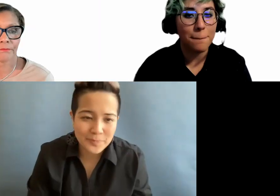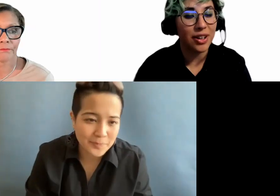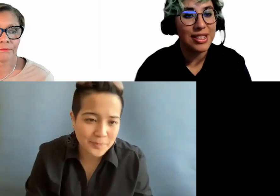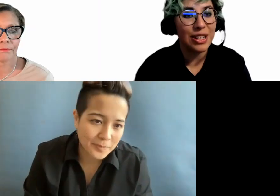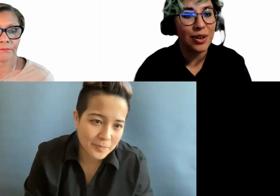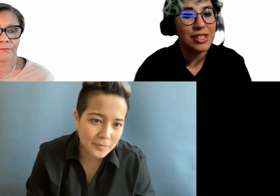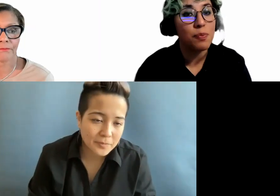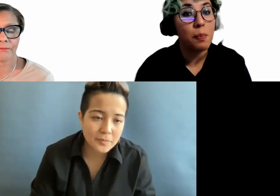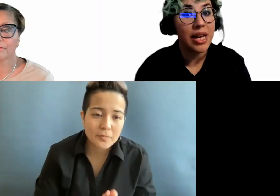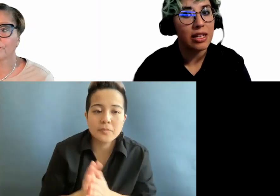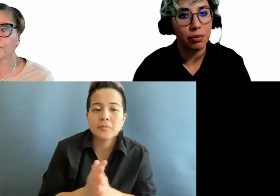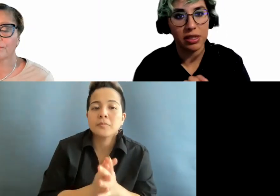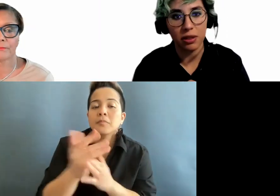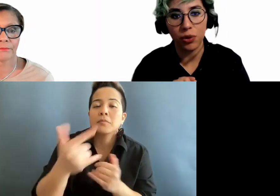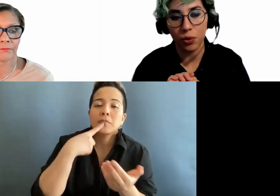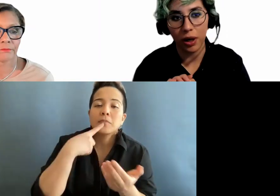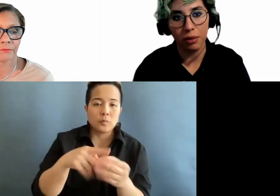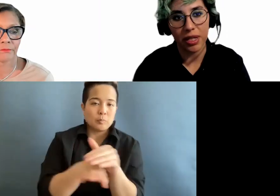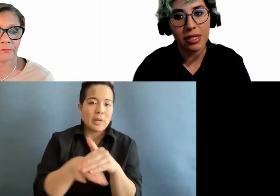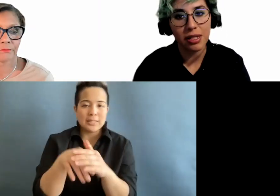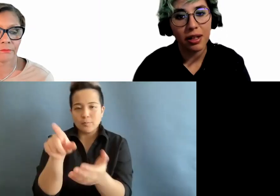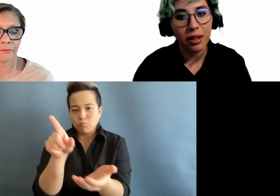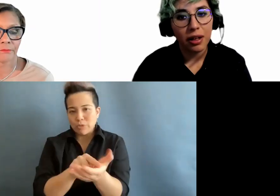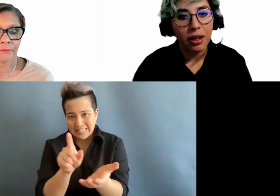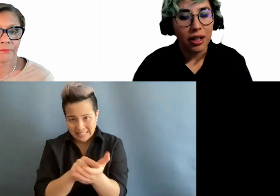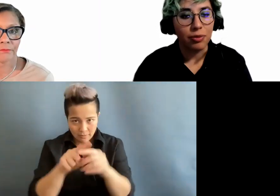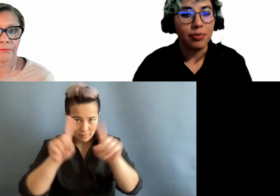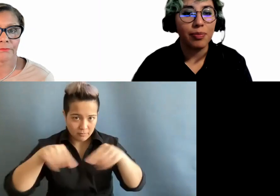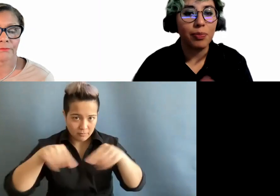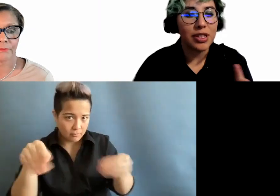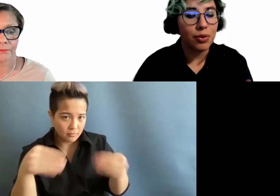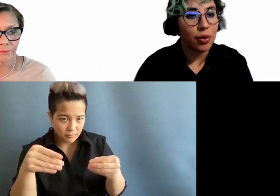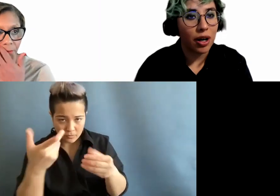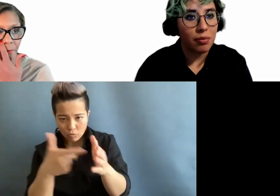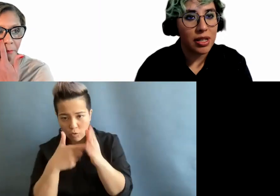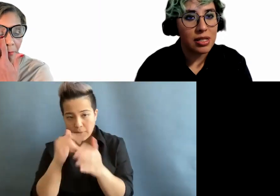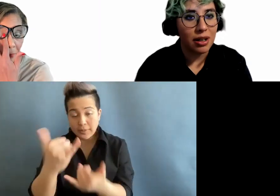We are going to go into basic printed requirements. Now, printed requirements